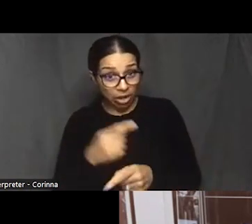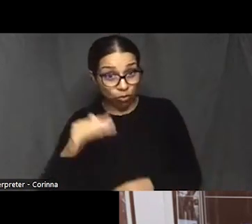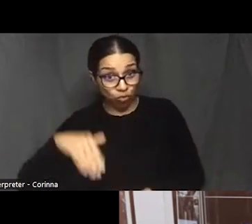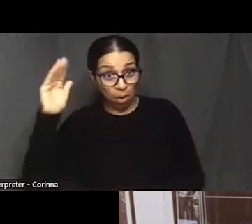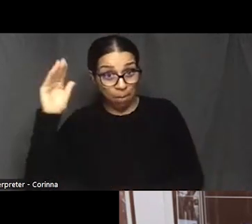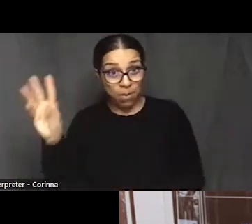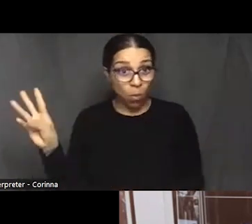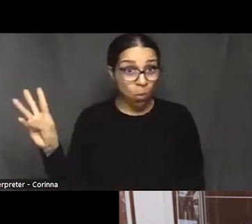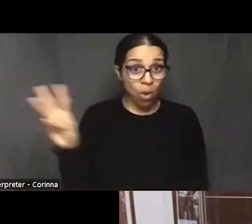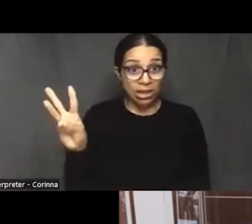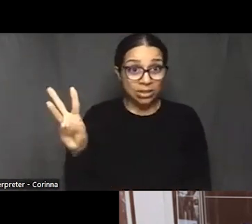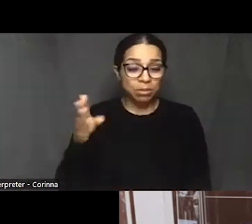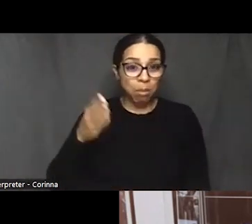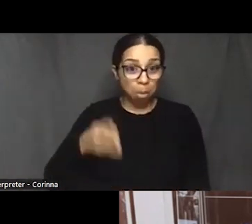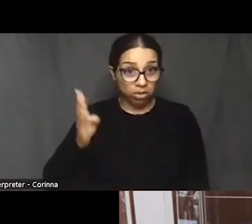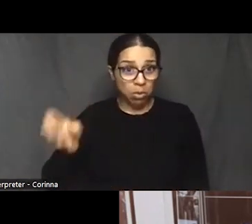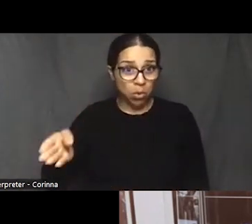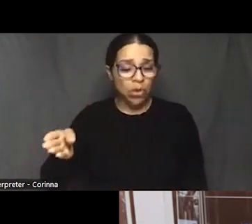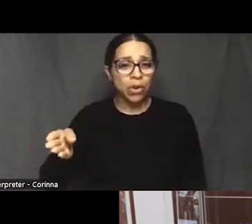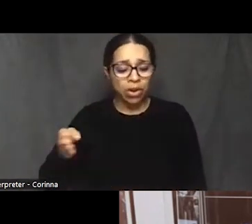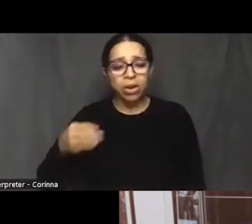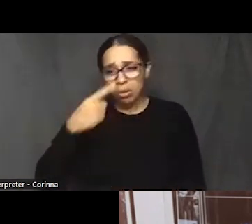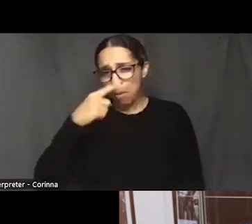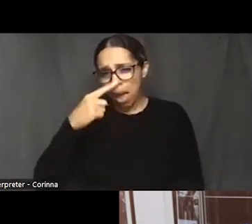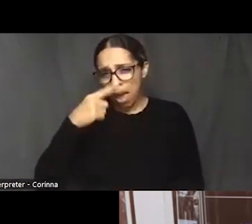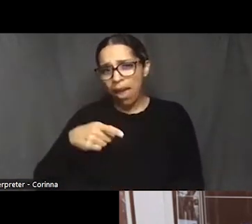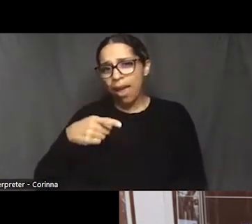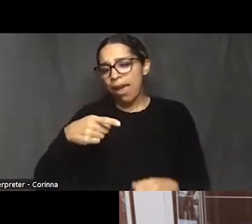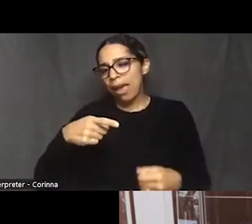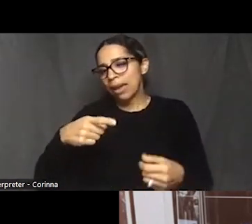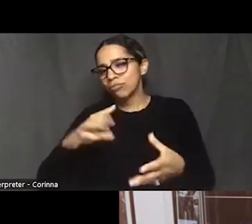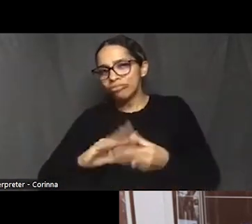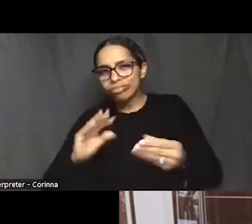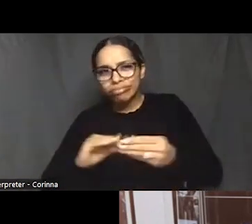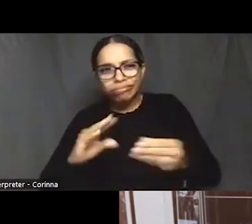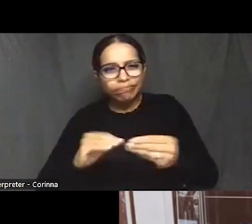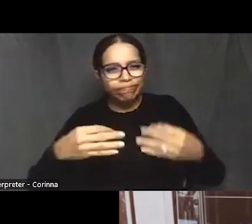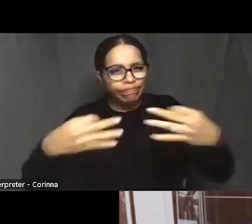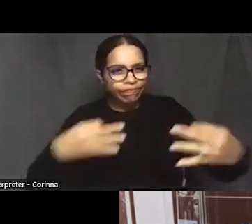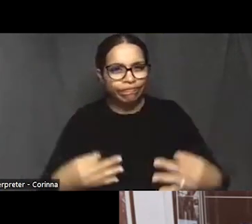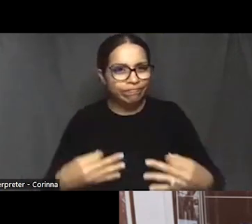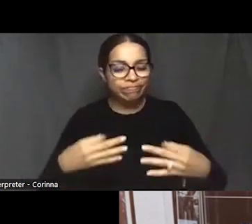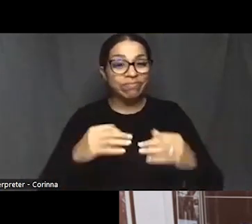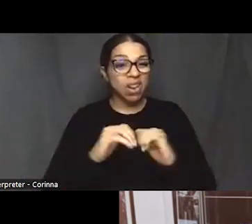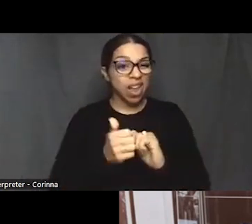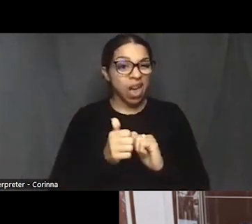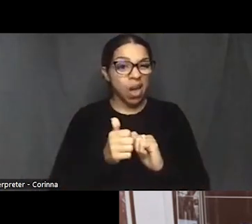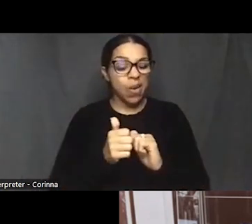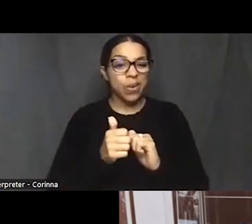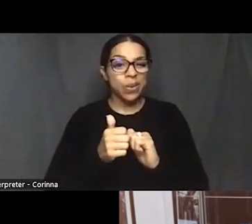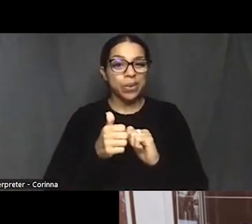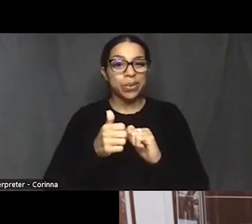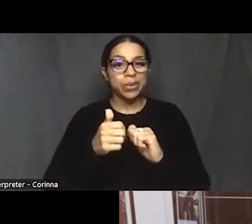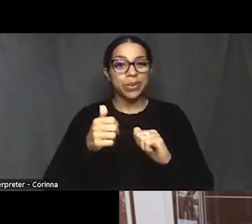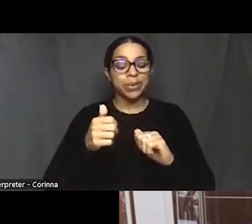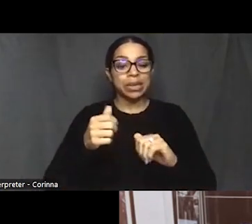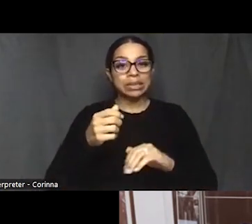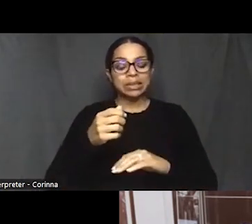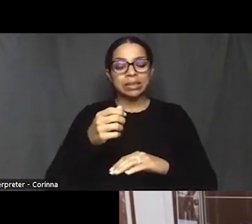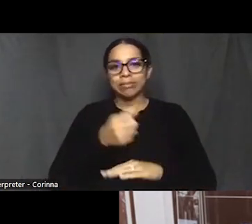and I was wondering if you could talk a little bit about how displacement has been a part of your personal story